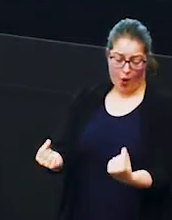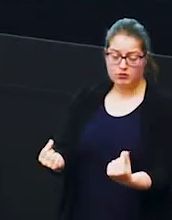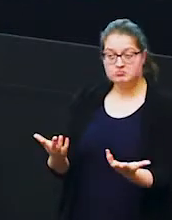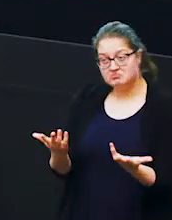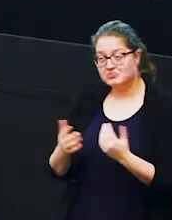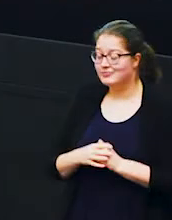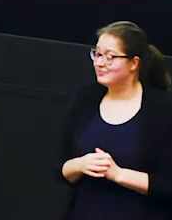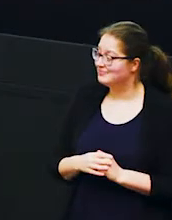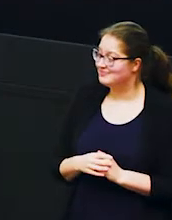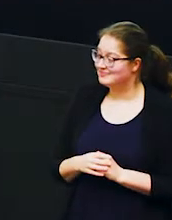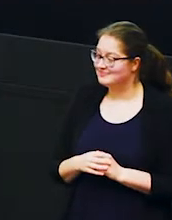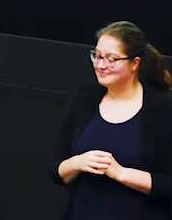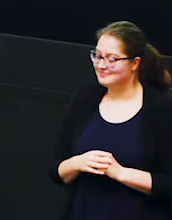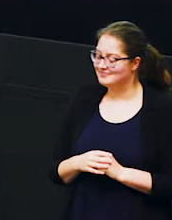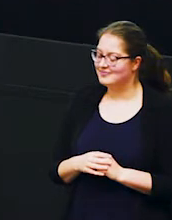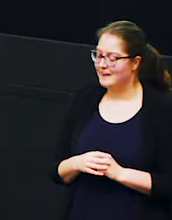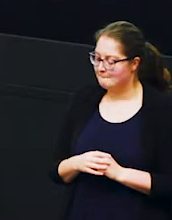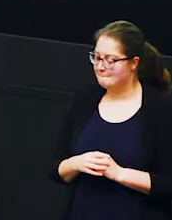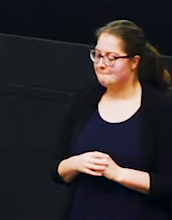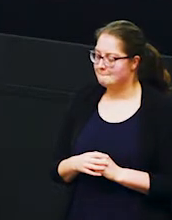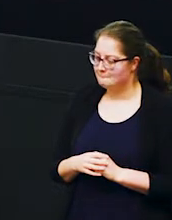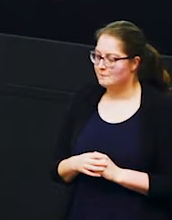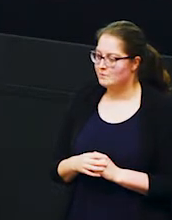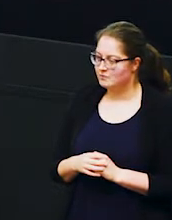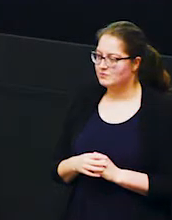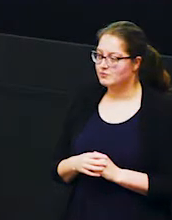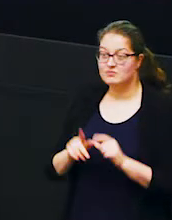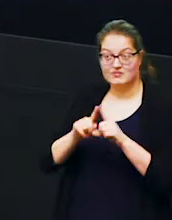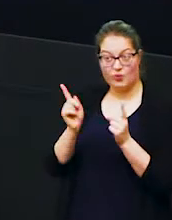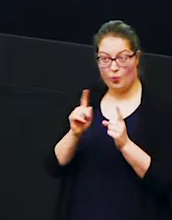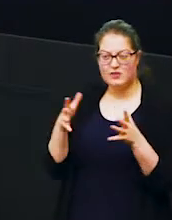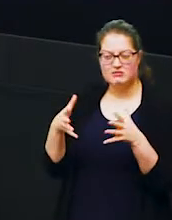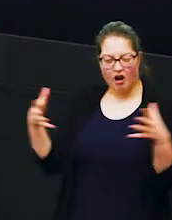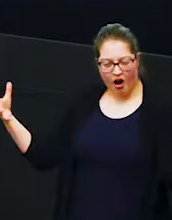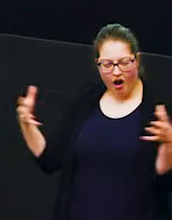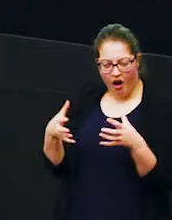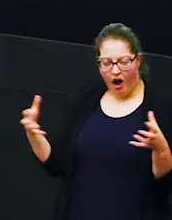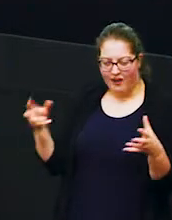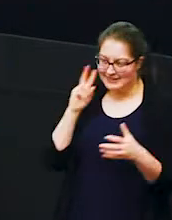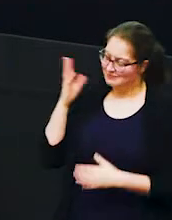now the other difference between males and females is their size so you can see here on the left